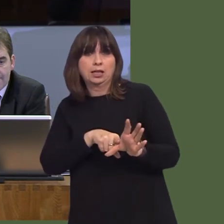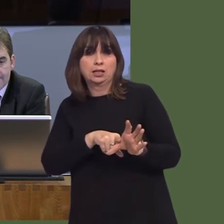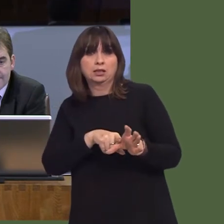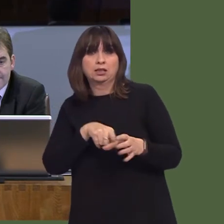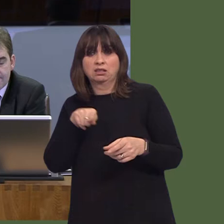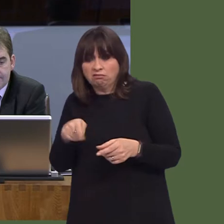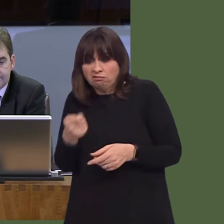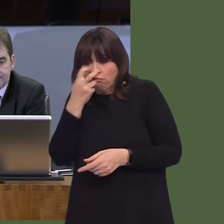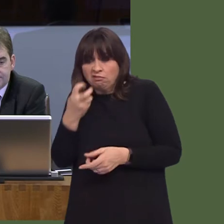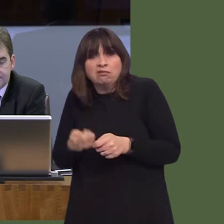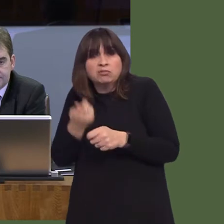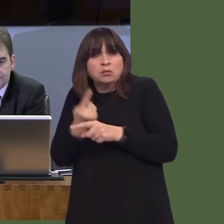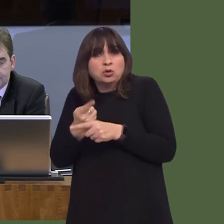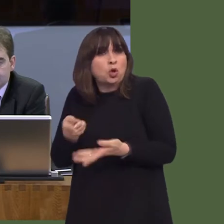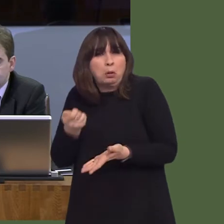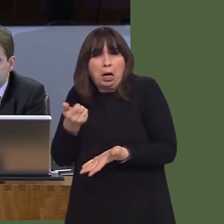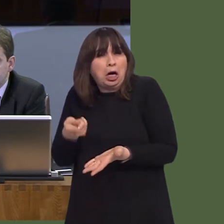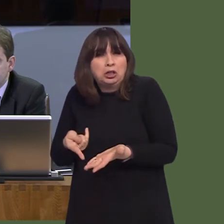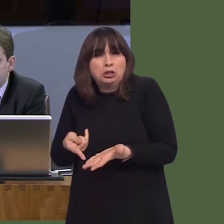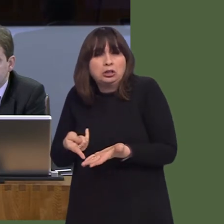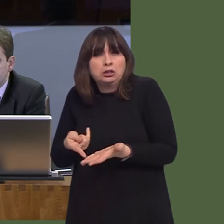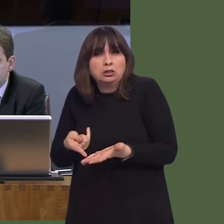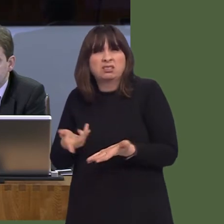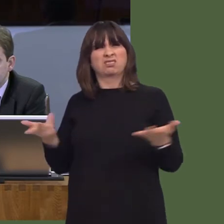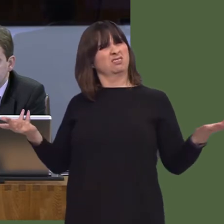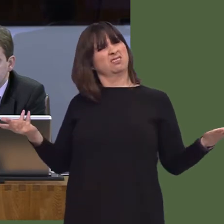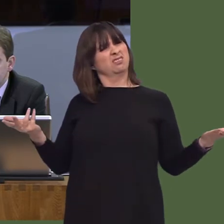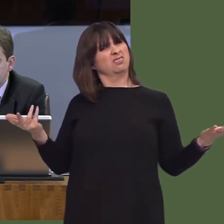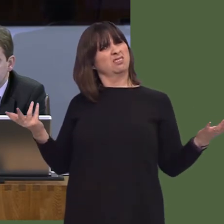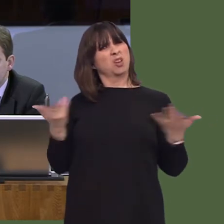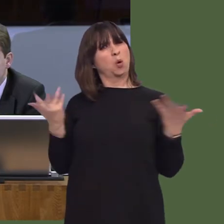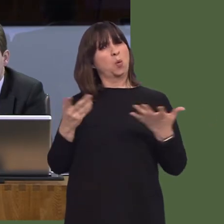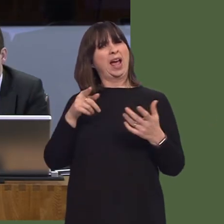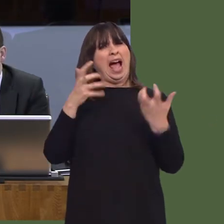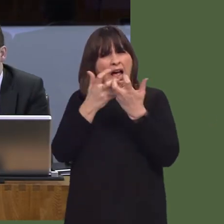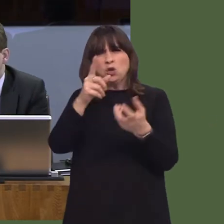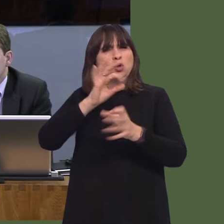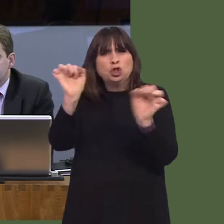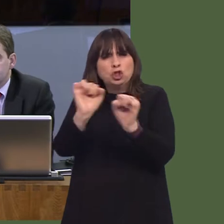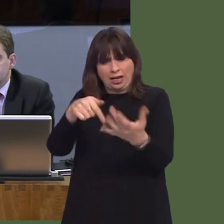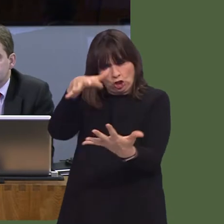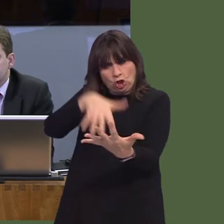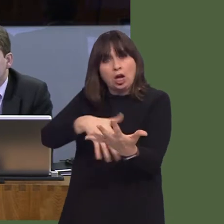we are now looking at ways to try to ensure that they do receive it in future.